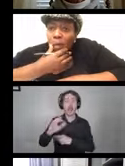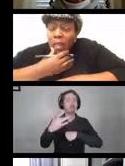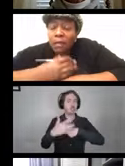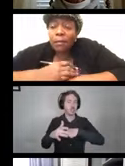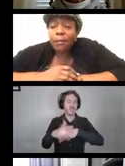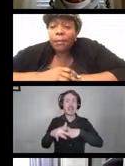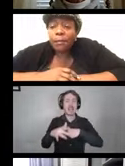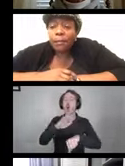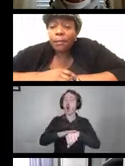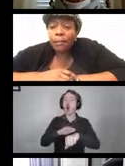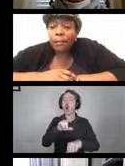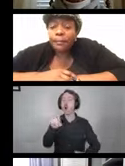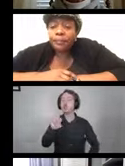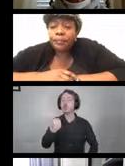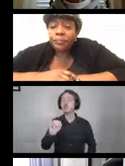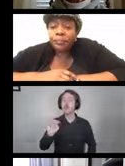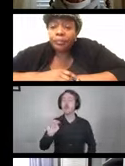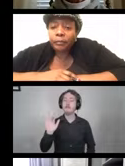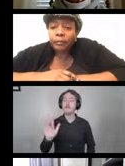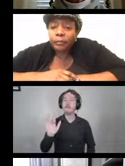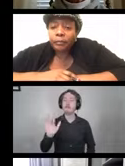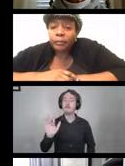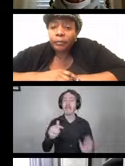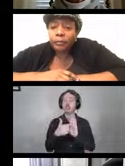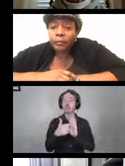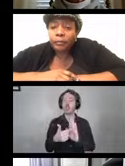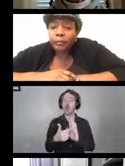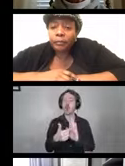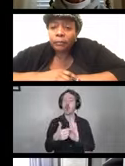You can do so by selecting show subtitles